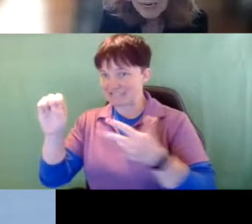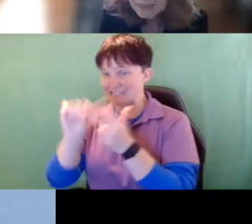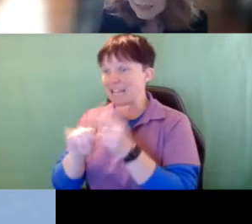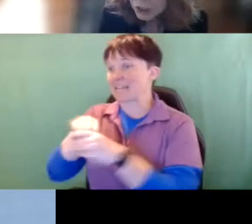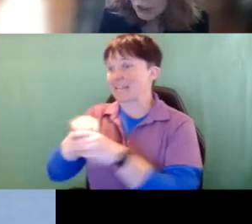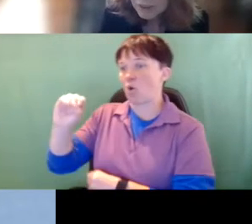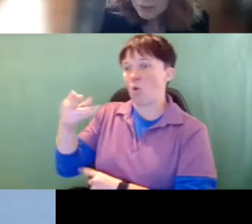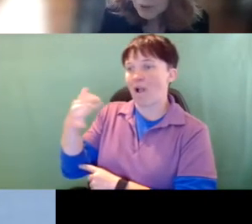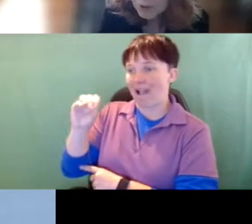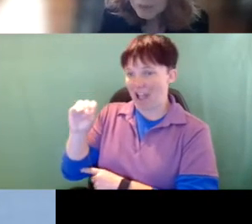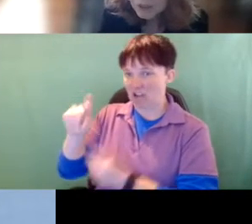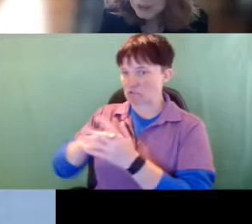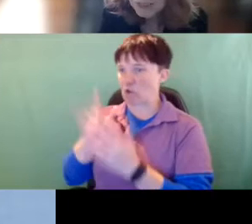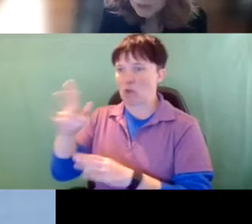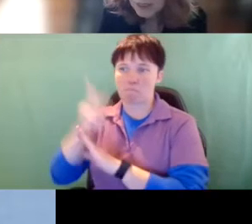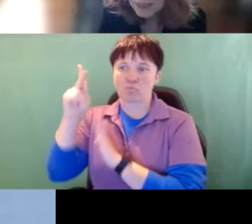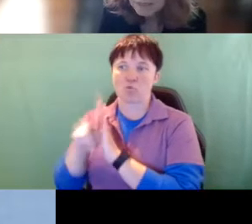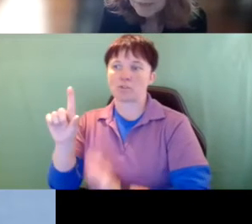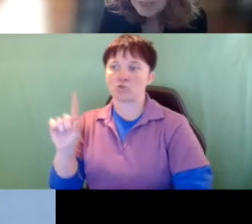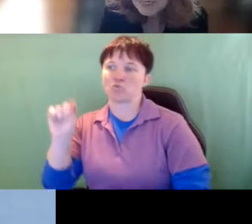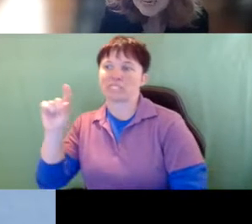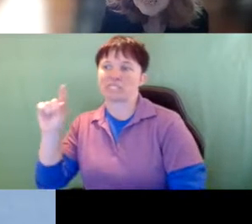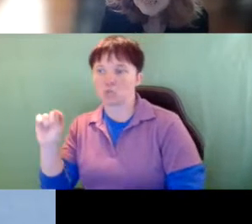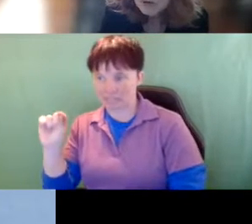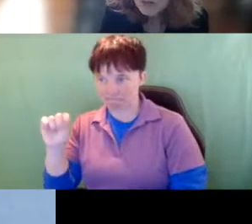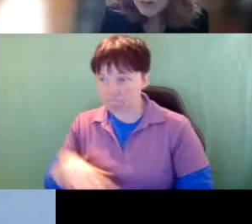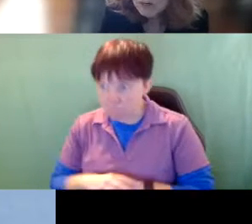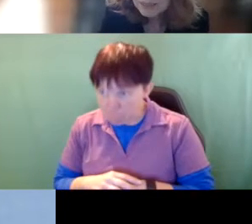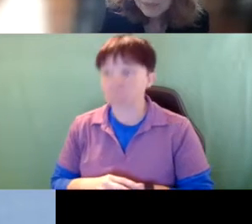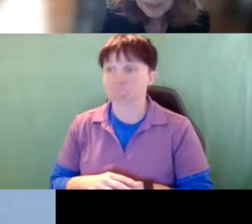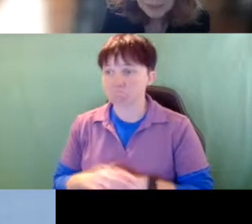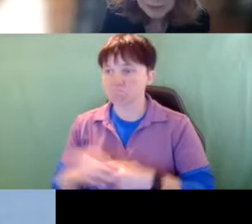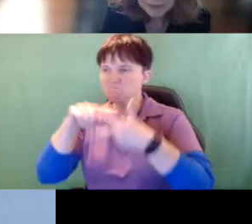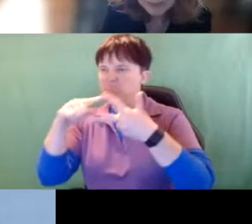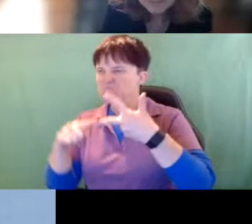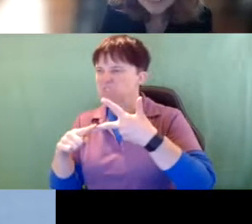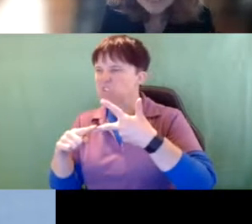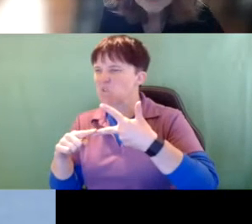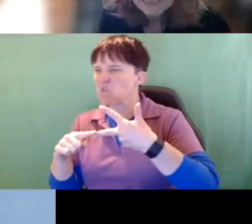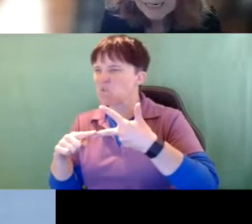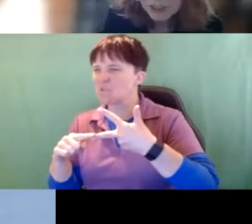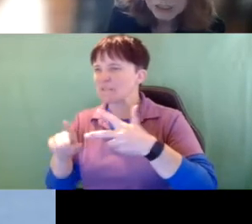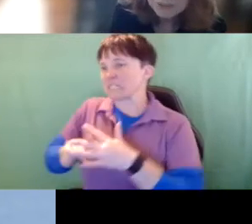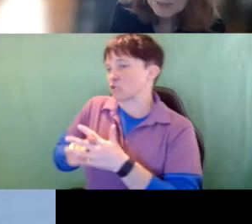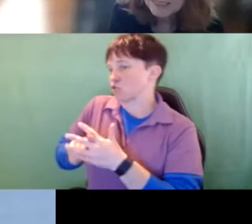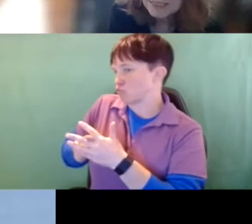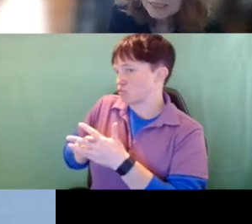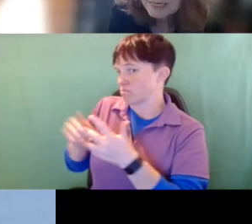has started their program in 2020 And so they're kind of in the in in the beginning stages